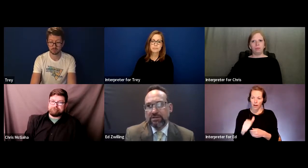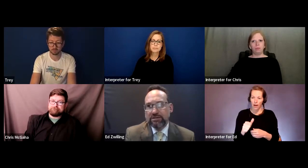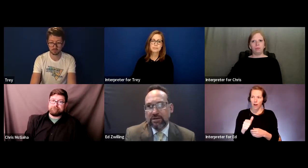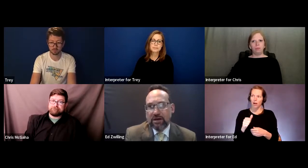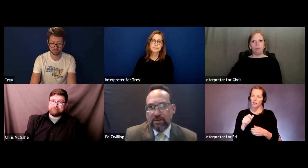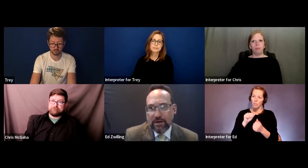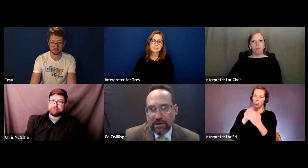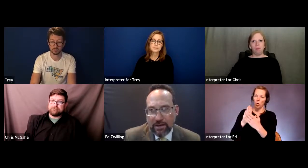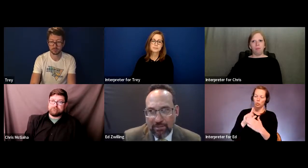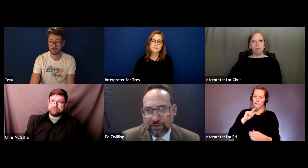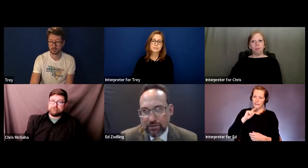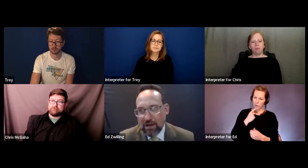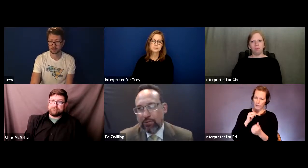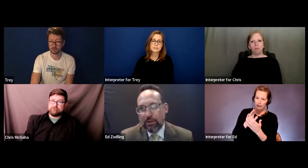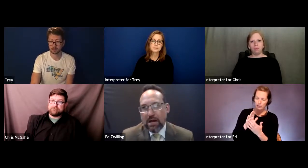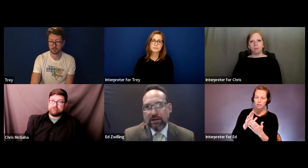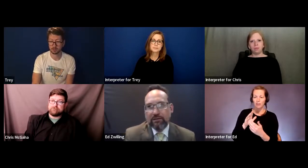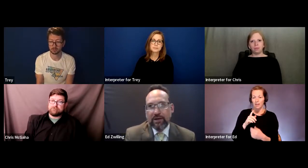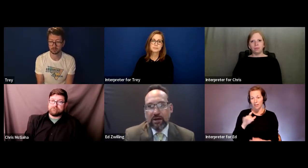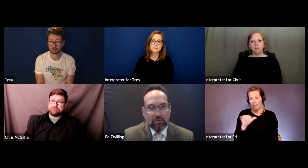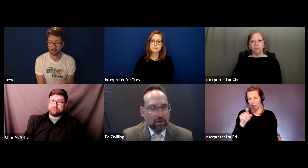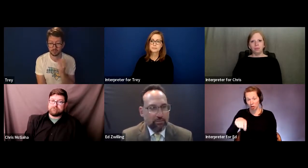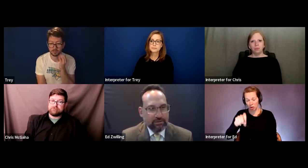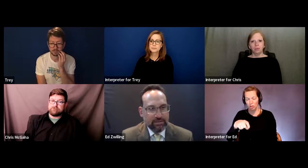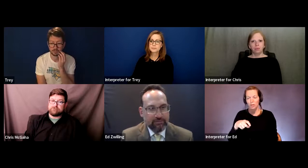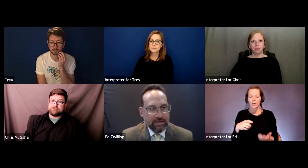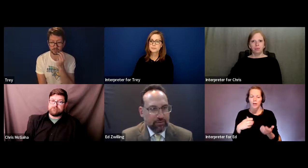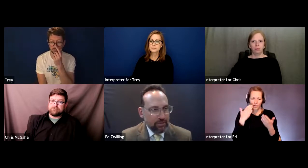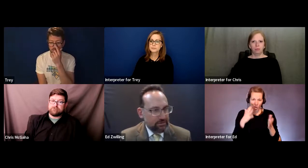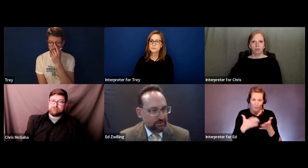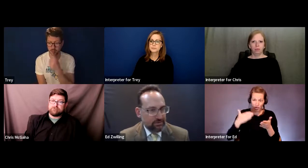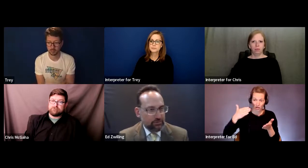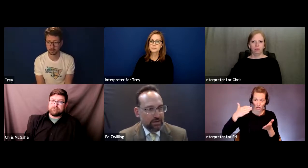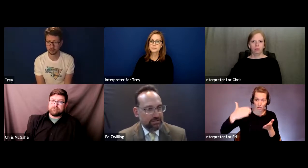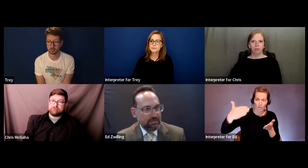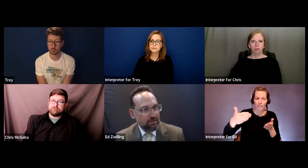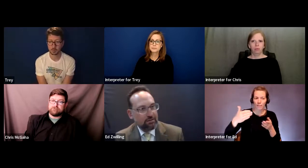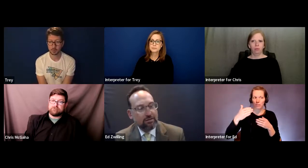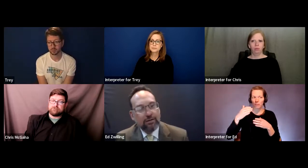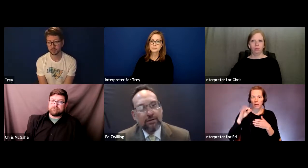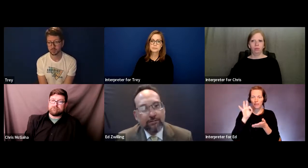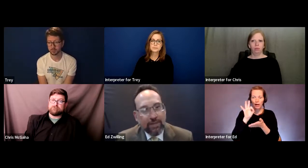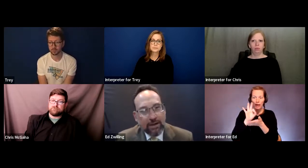because I'm not sure how periodically they come up. Is it every nine weeks? Is it twice a year?